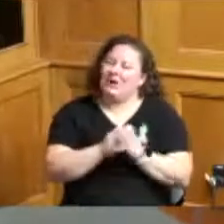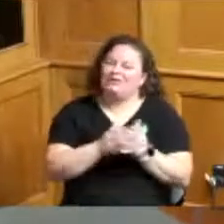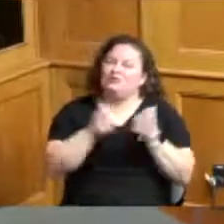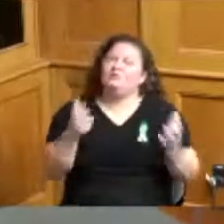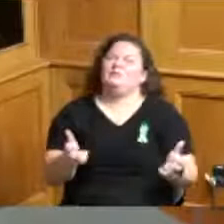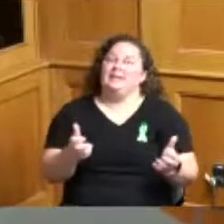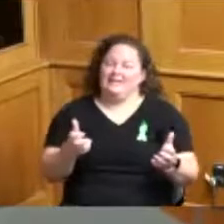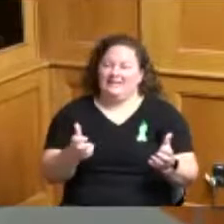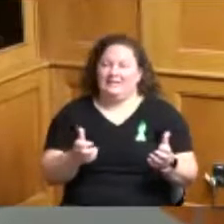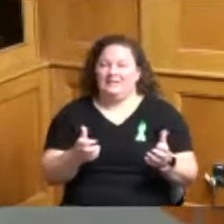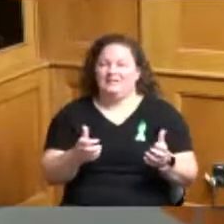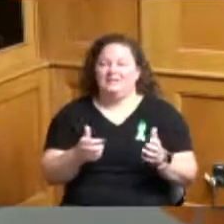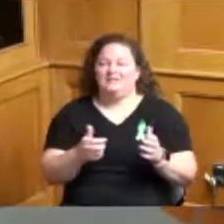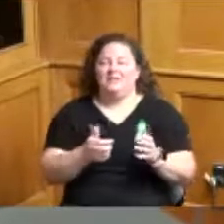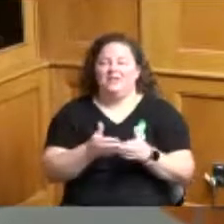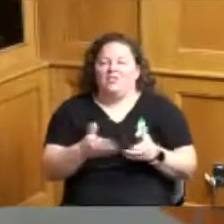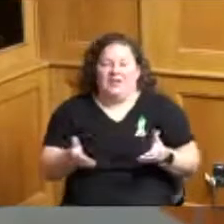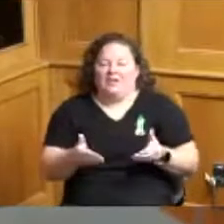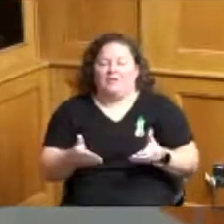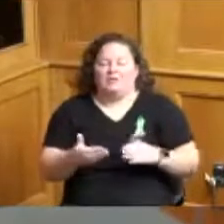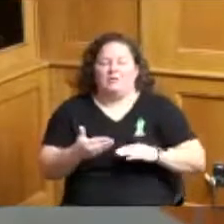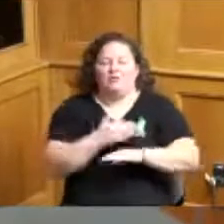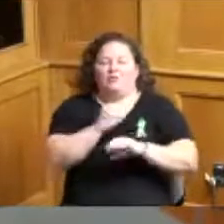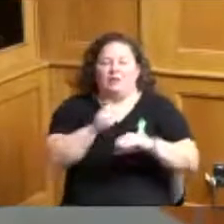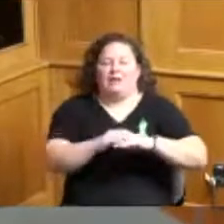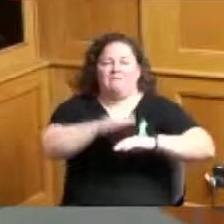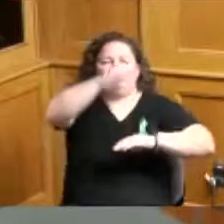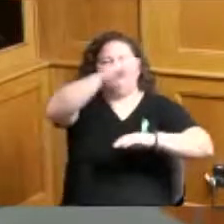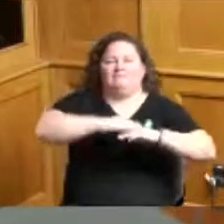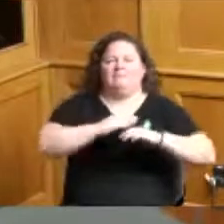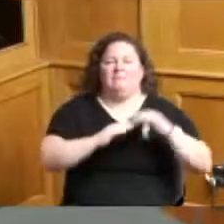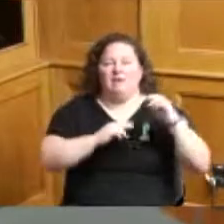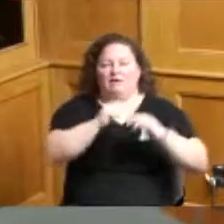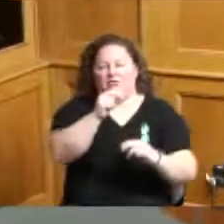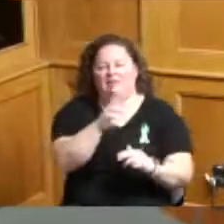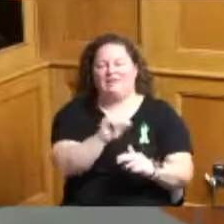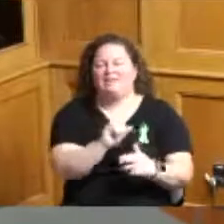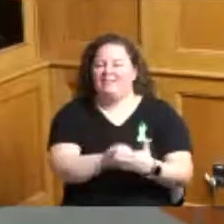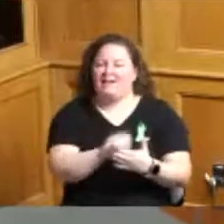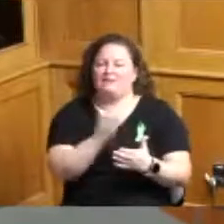of it and it becomes cost prohibited prohibitive so I think that that's where it dies somewhere